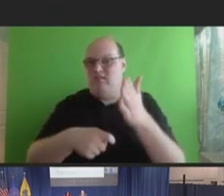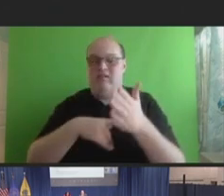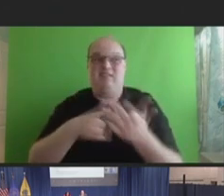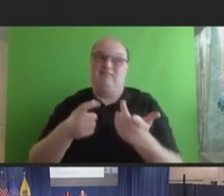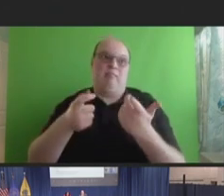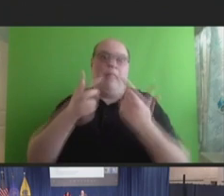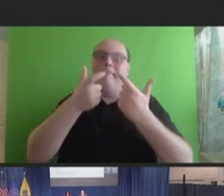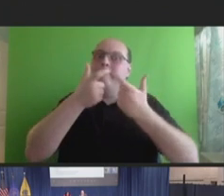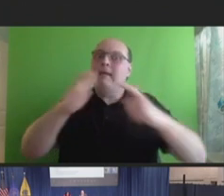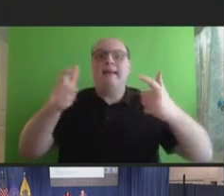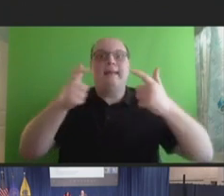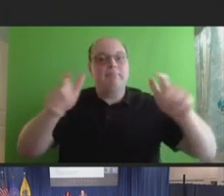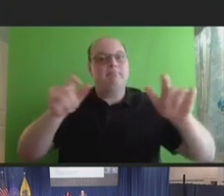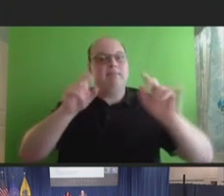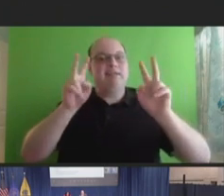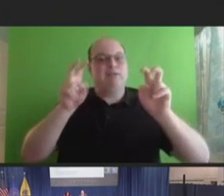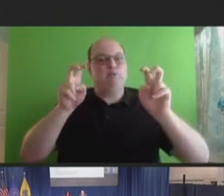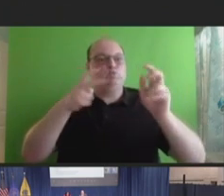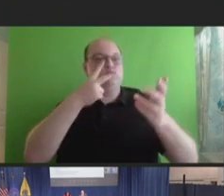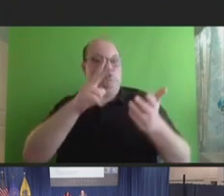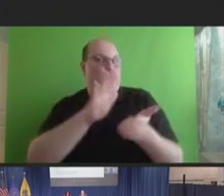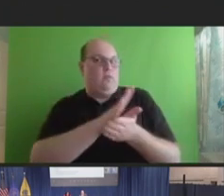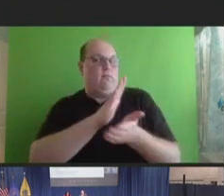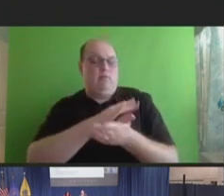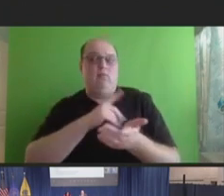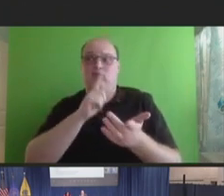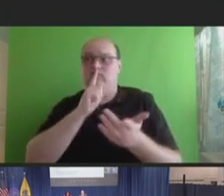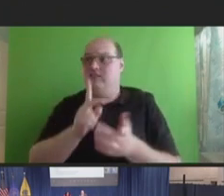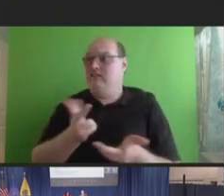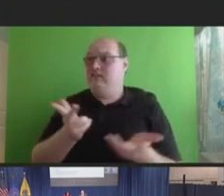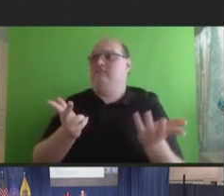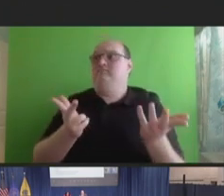in this manuscript. And I think this fits when you kind of talk with people and with